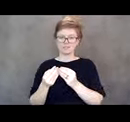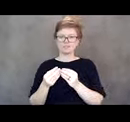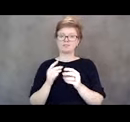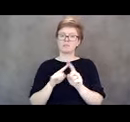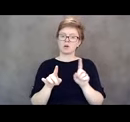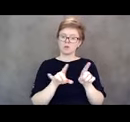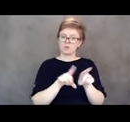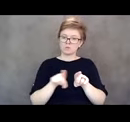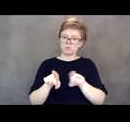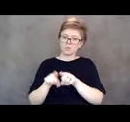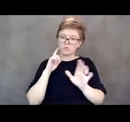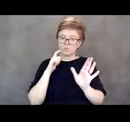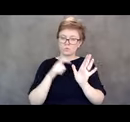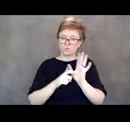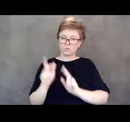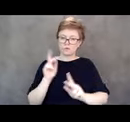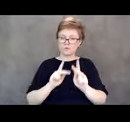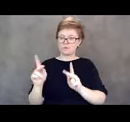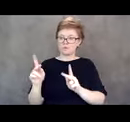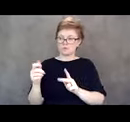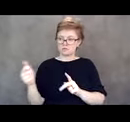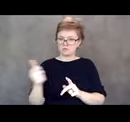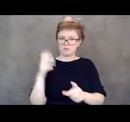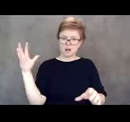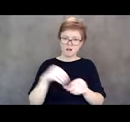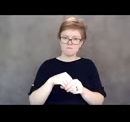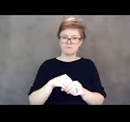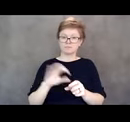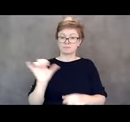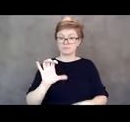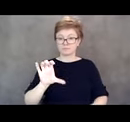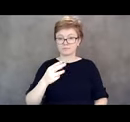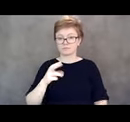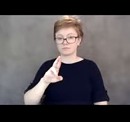all the people that rallied together like Christine and everybody else